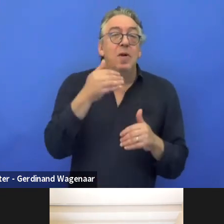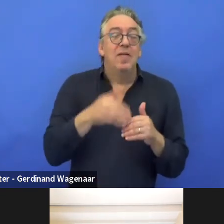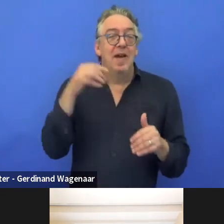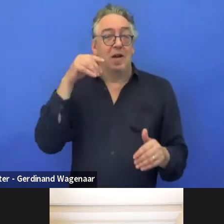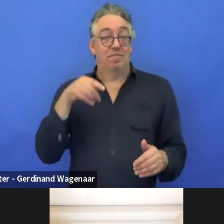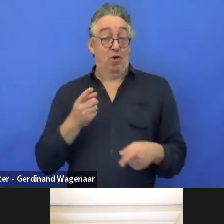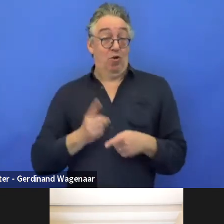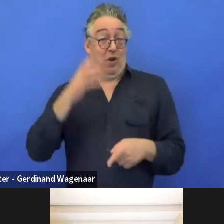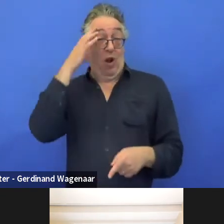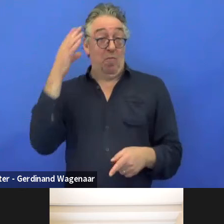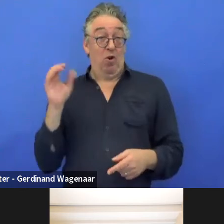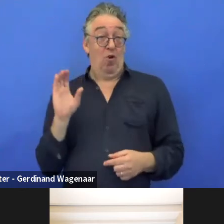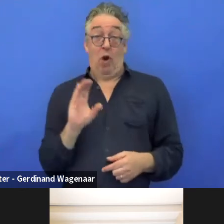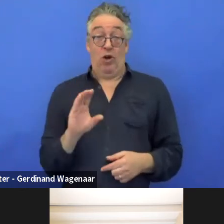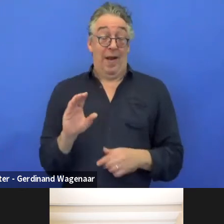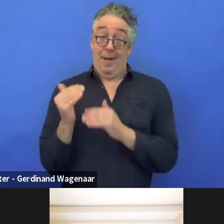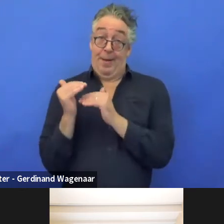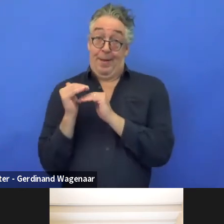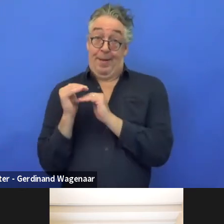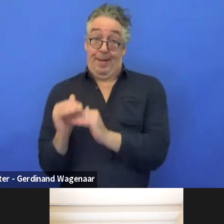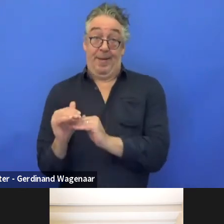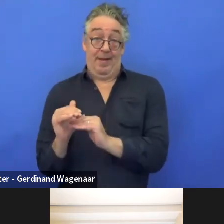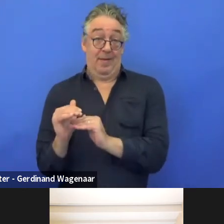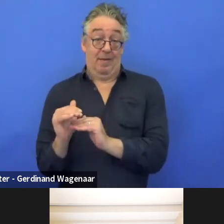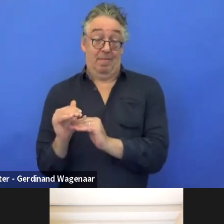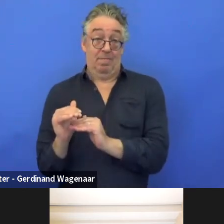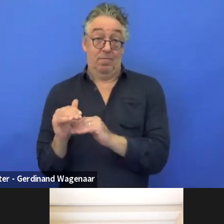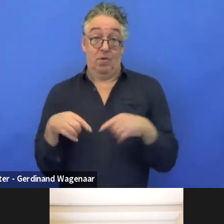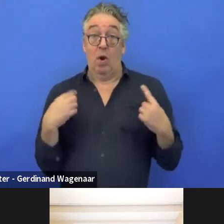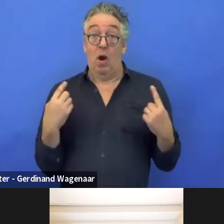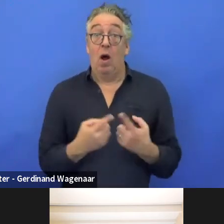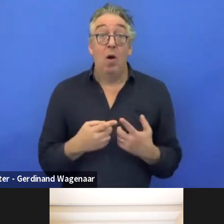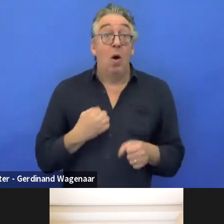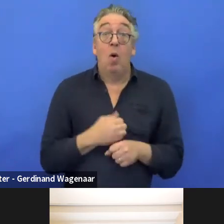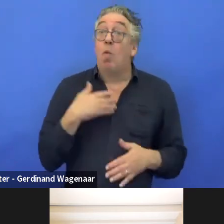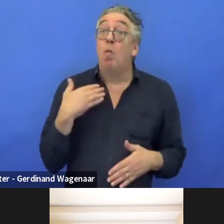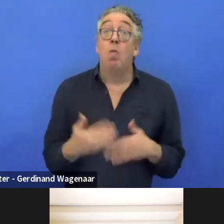So our main sustainability programme for enterprises like us,